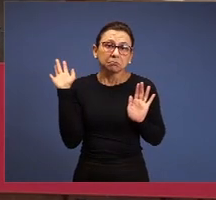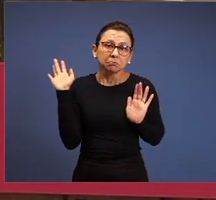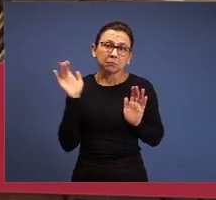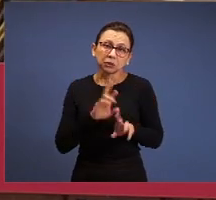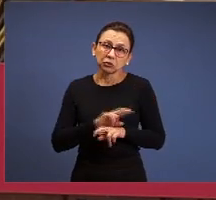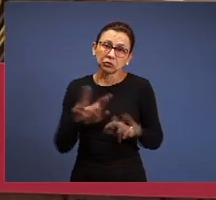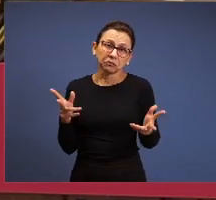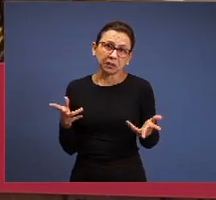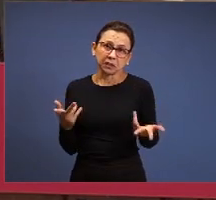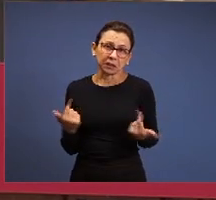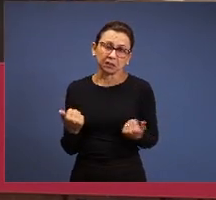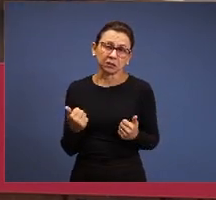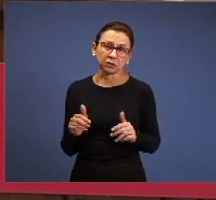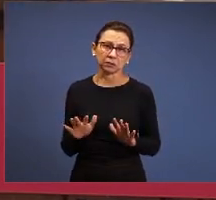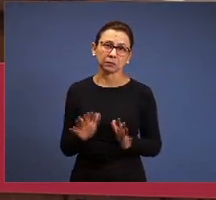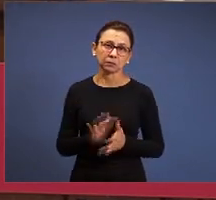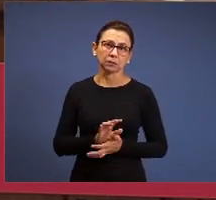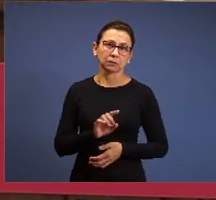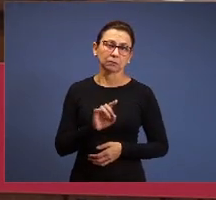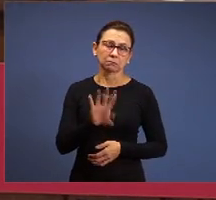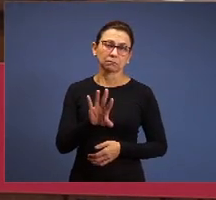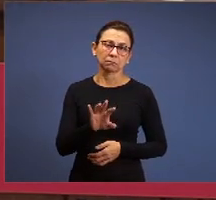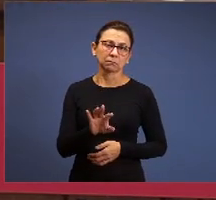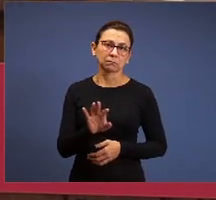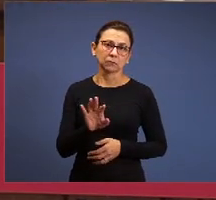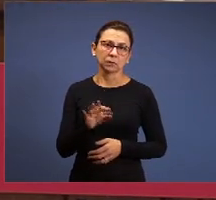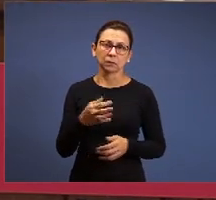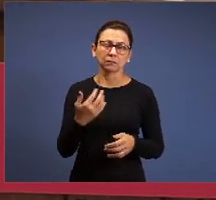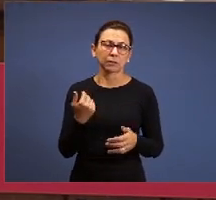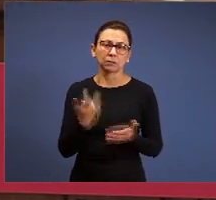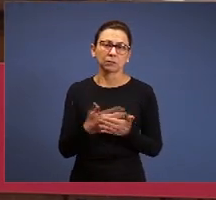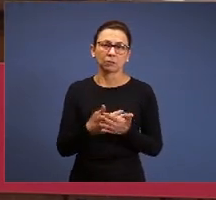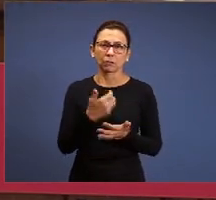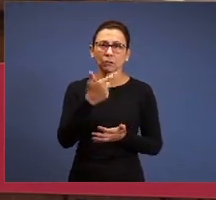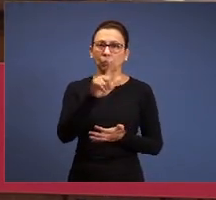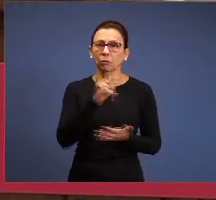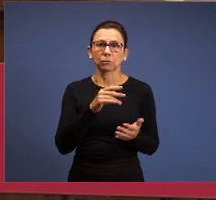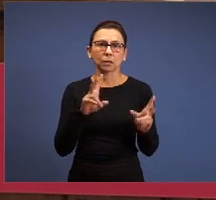you make a Bible, go to study something else; because I don’t like it, so go read what